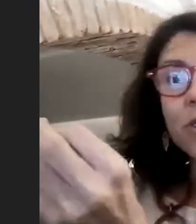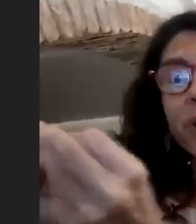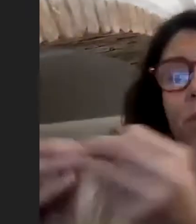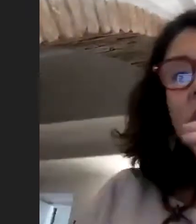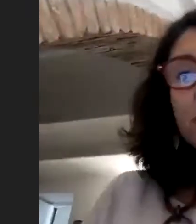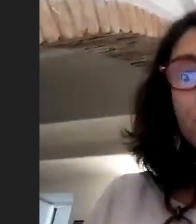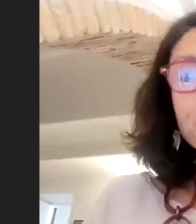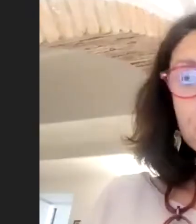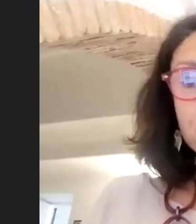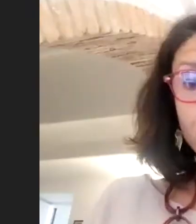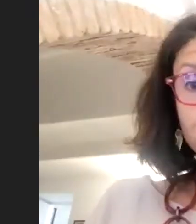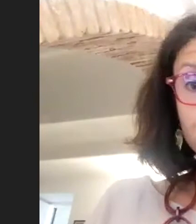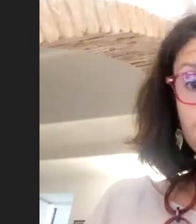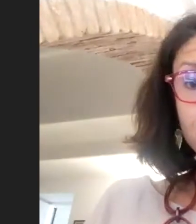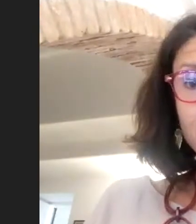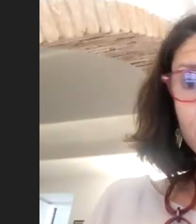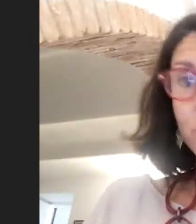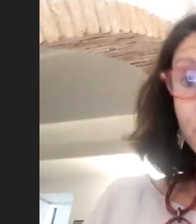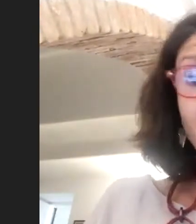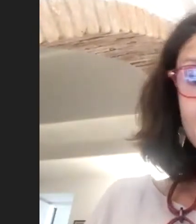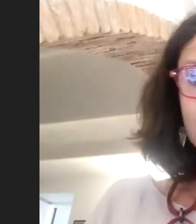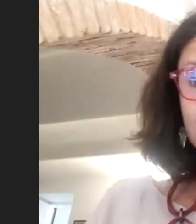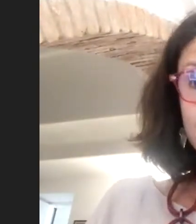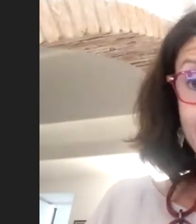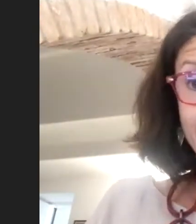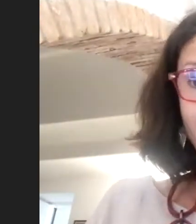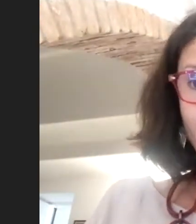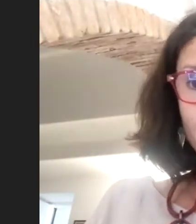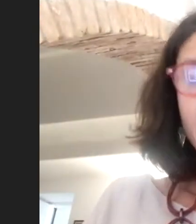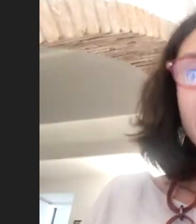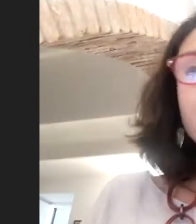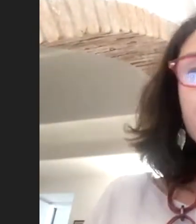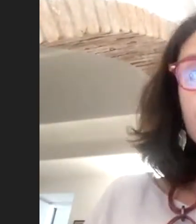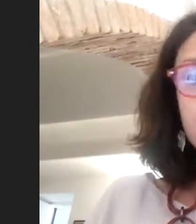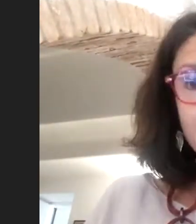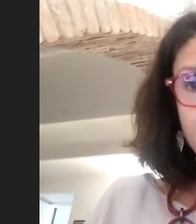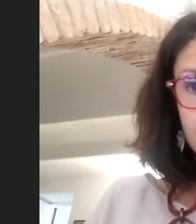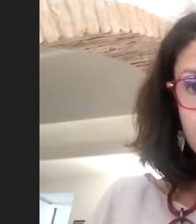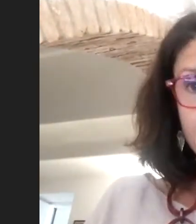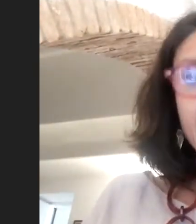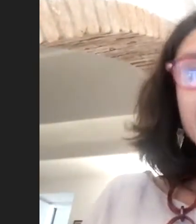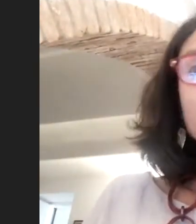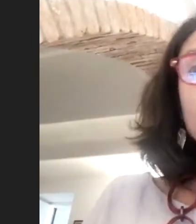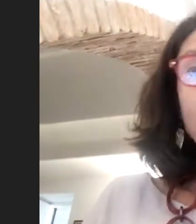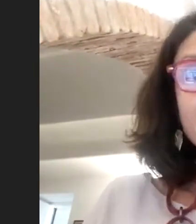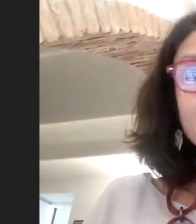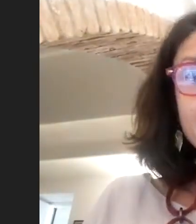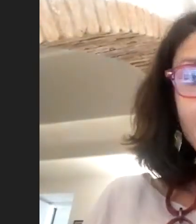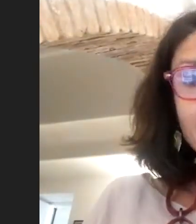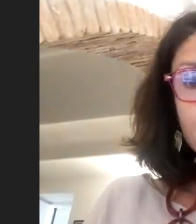So it was curious for us to see how those teenagers that were in a dialogue with us